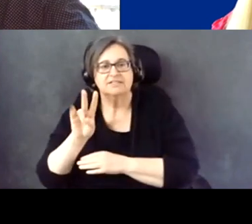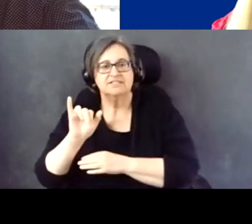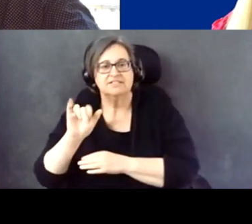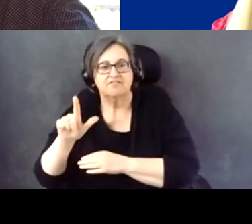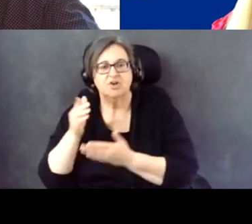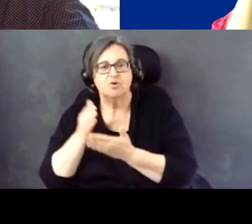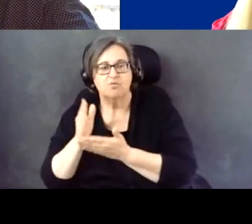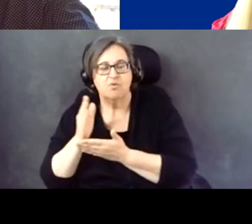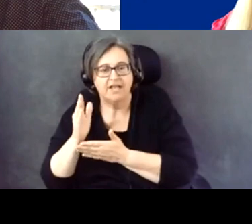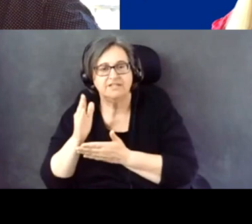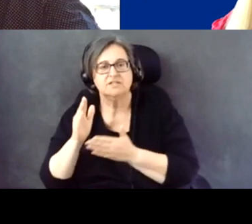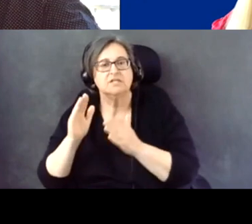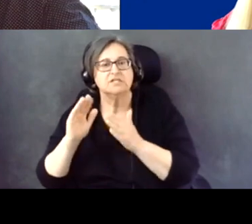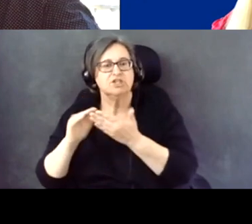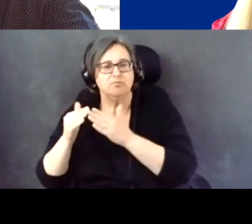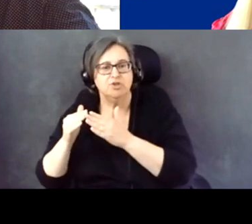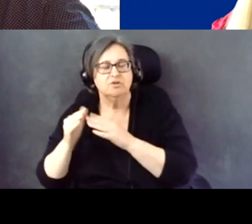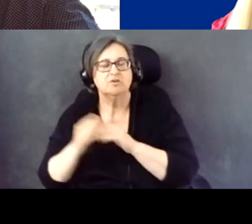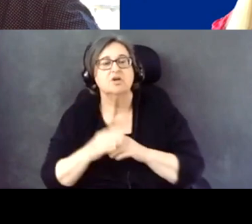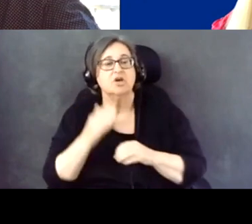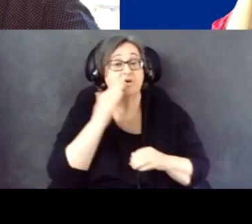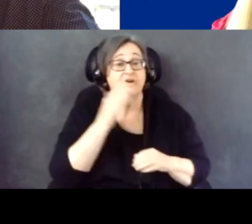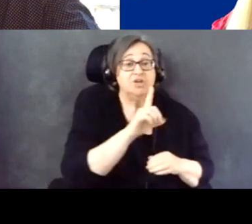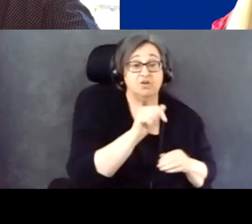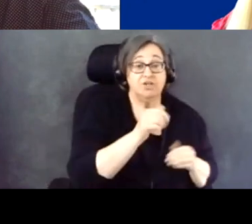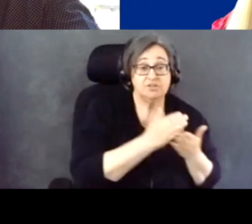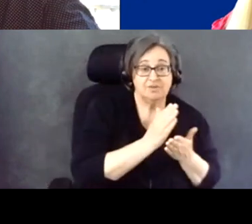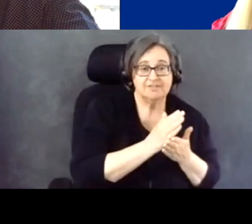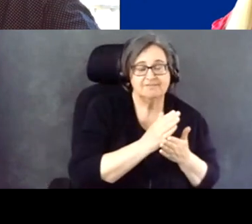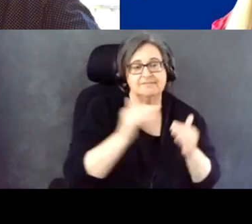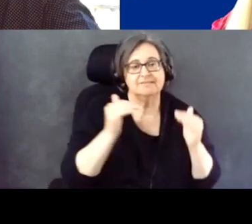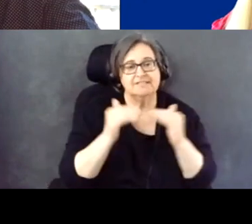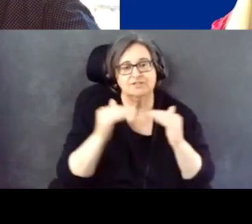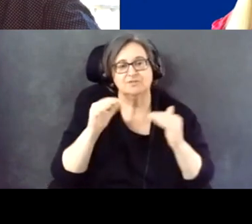And we all know Disability Rights is Civil Rights. Hello!